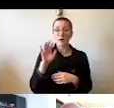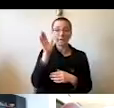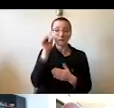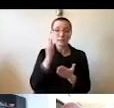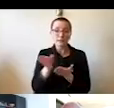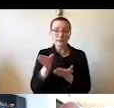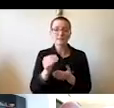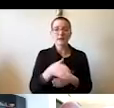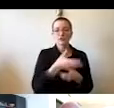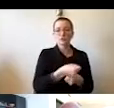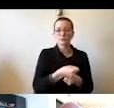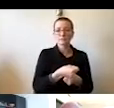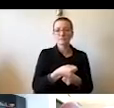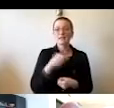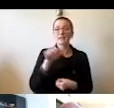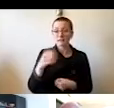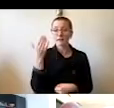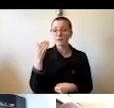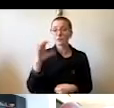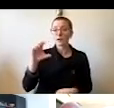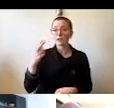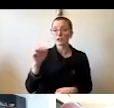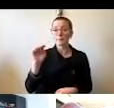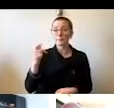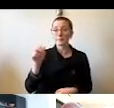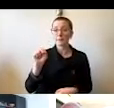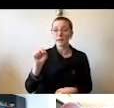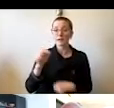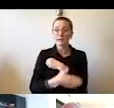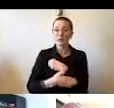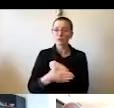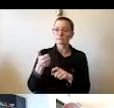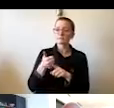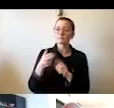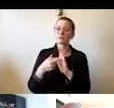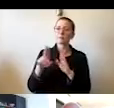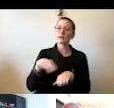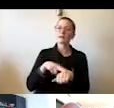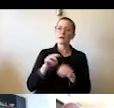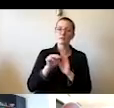And that is why Champaign County is a national model of how truly an engaged university